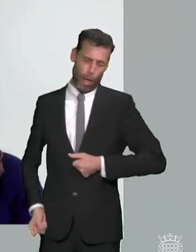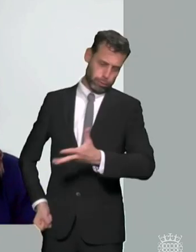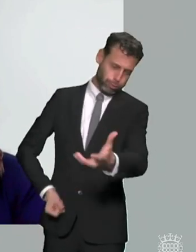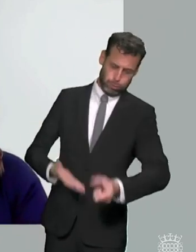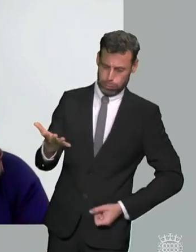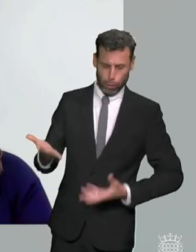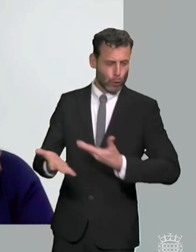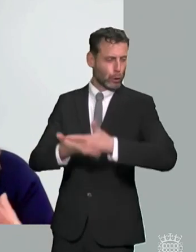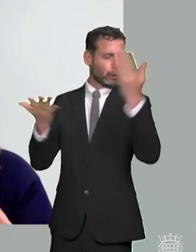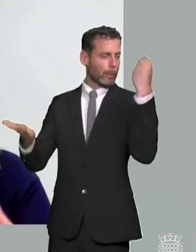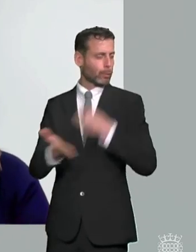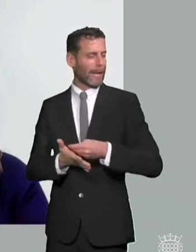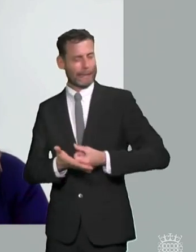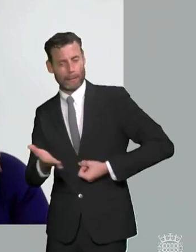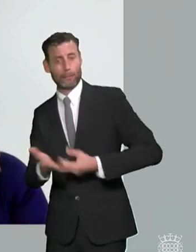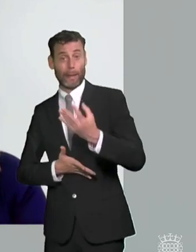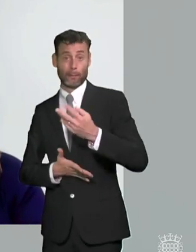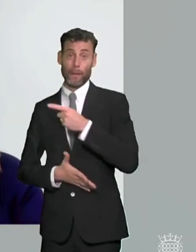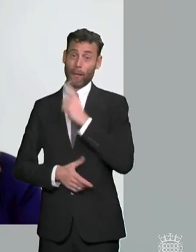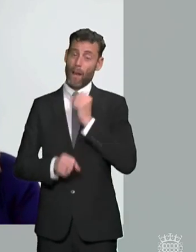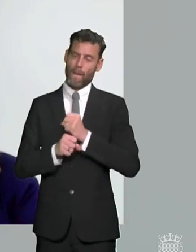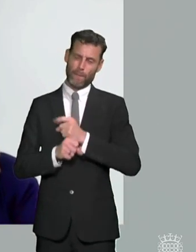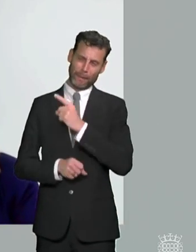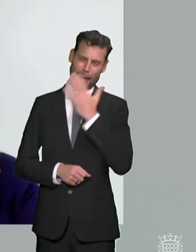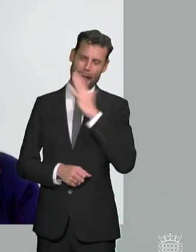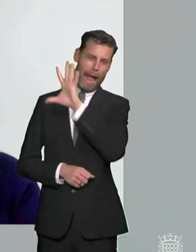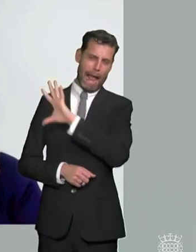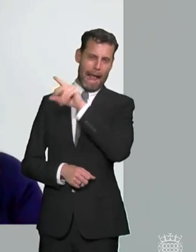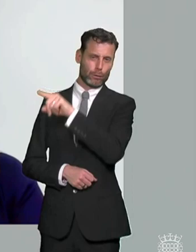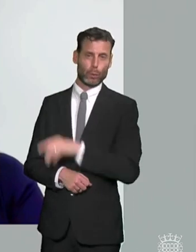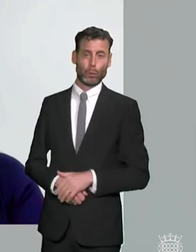and and this these proposals are really motivated by a desire to reduce all of these things